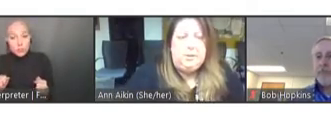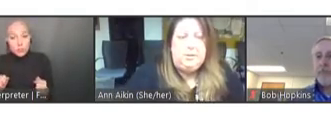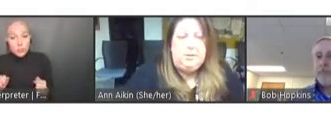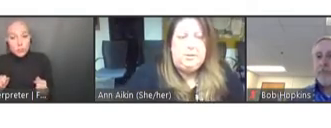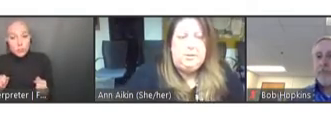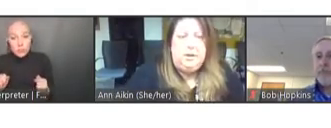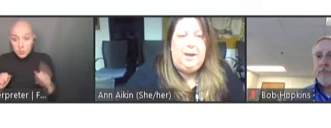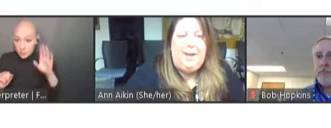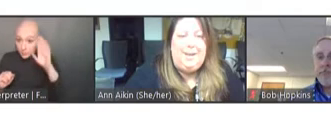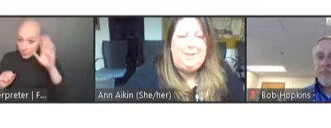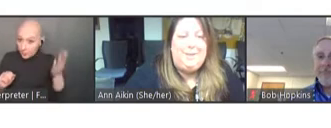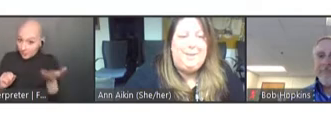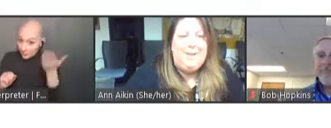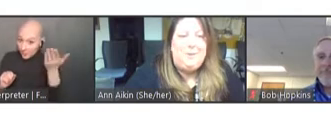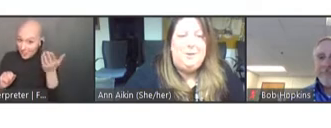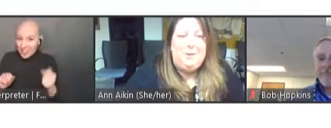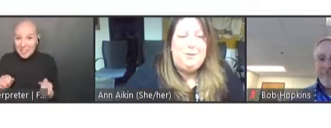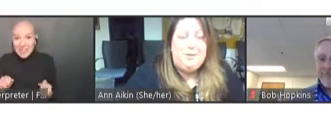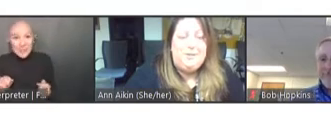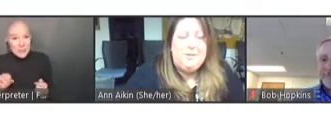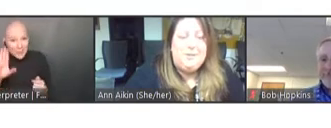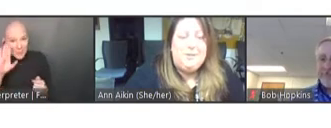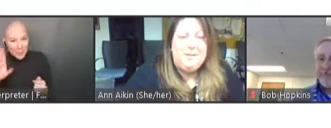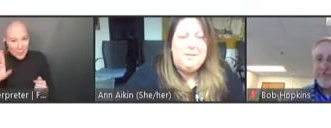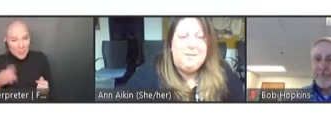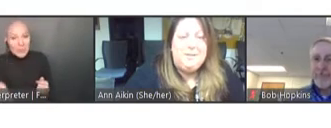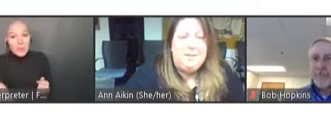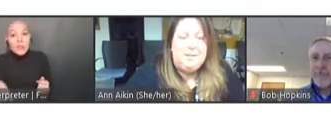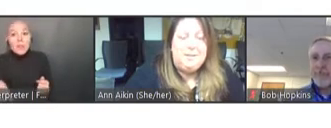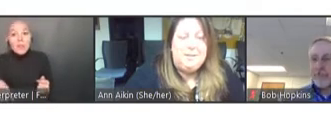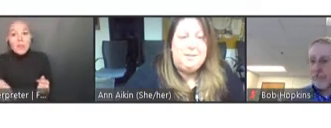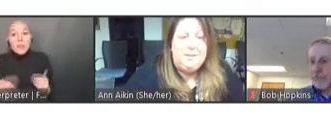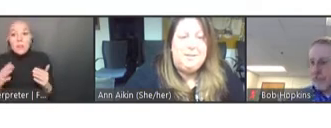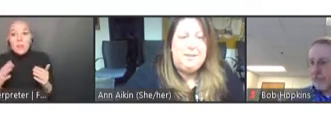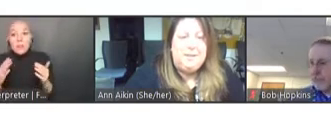Ann Aikin: Hi. Winona Stoltzfus? Winona Stoltzfus: Good morning. I'm present.